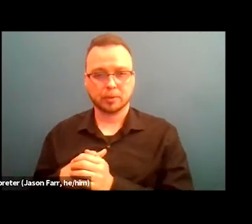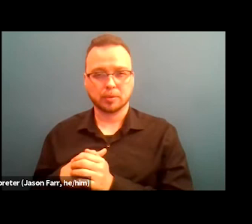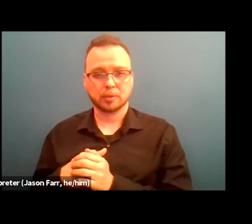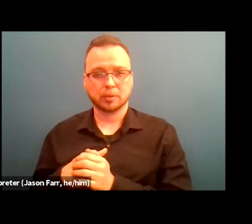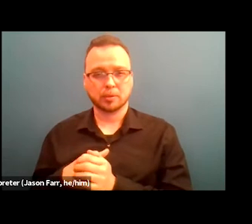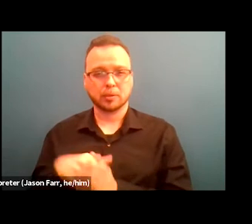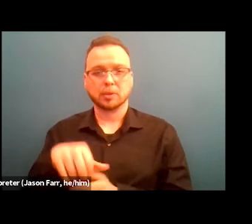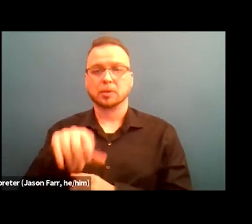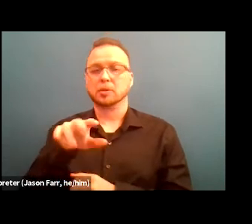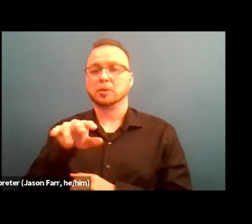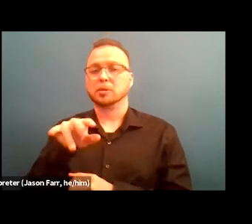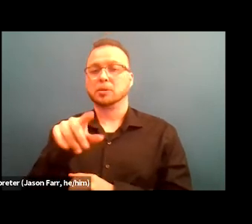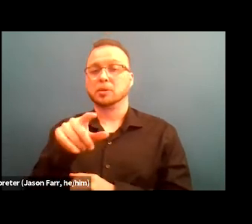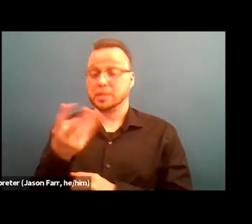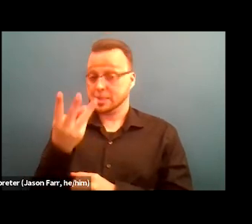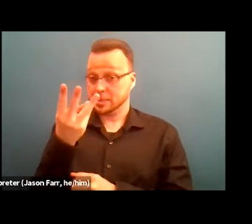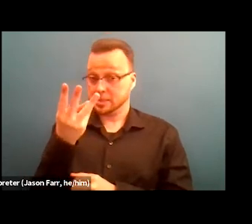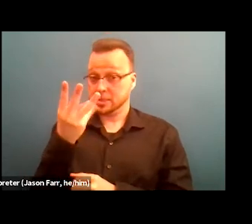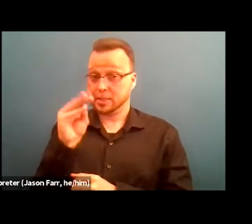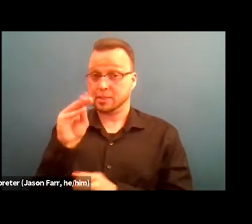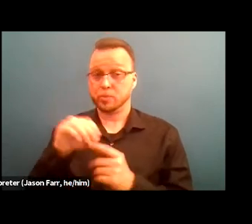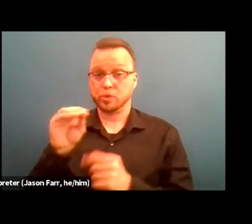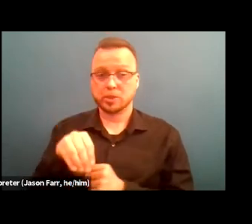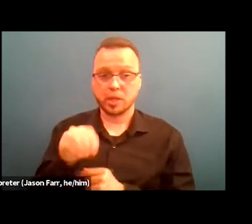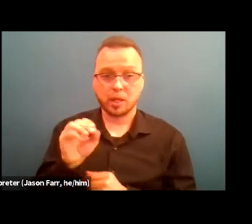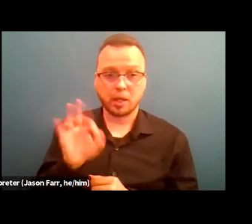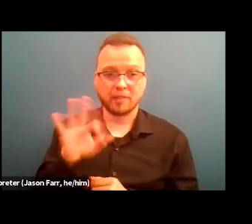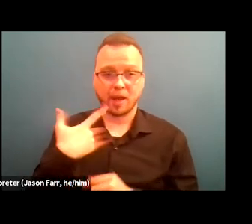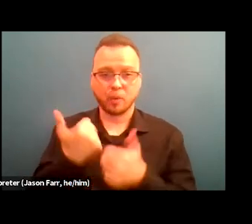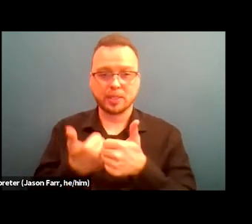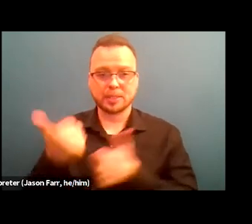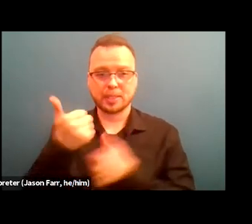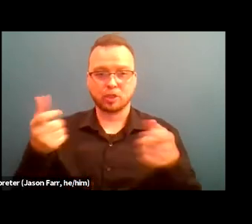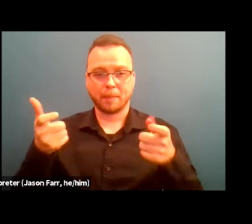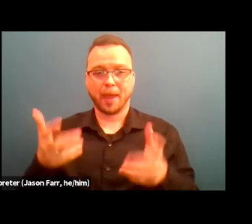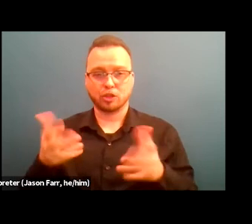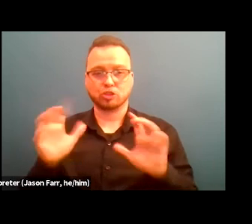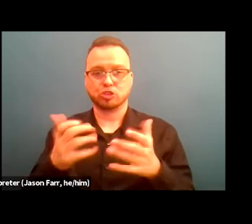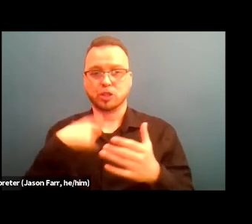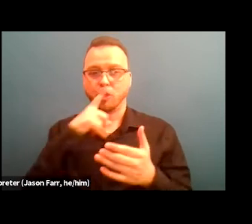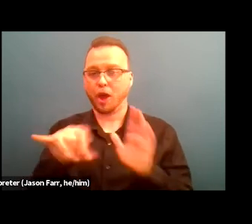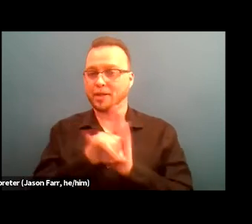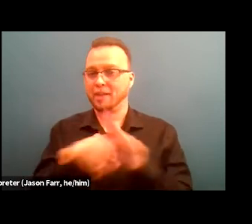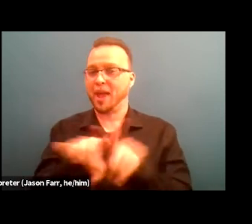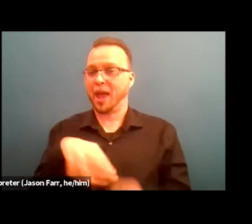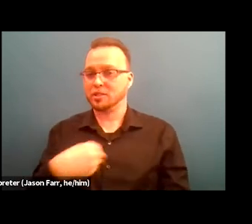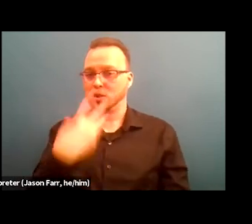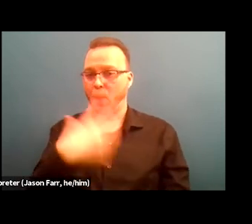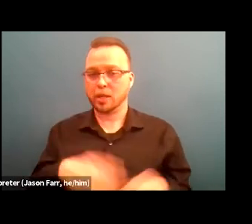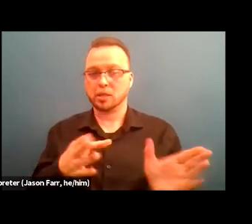60% of our senior managements who was identified as white, 20% black,